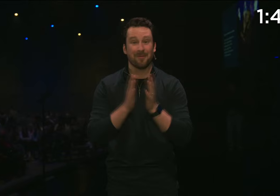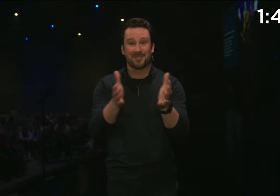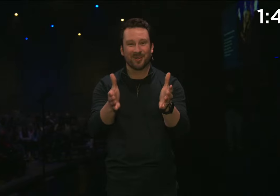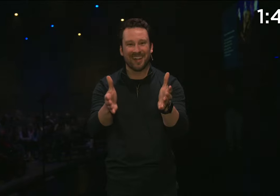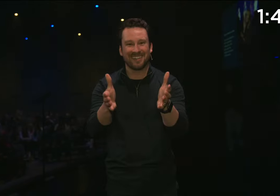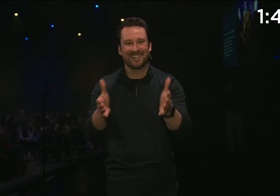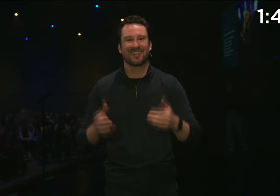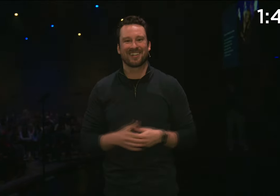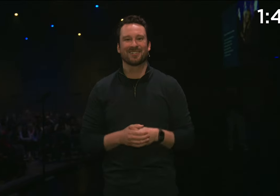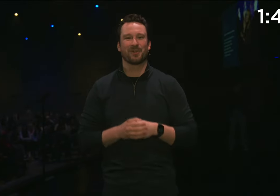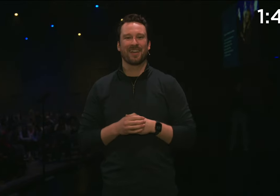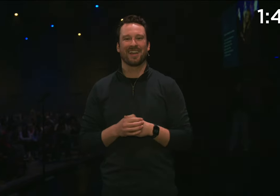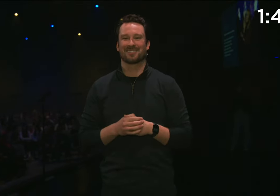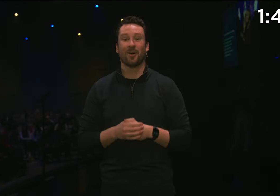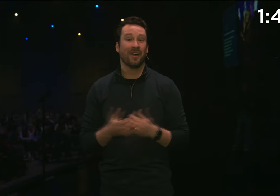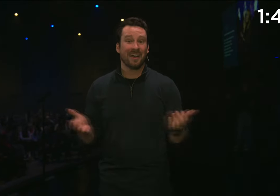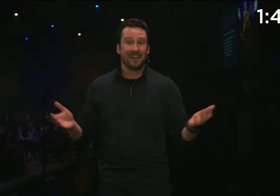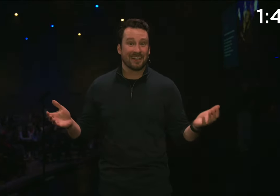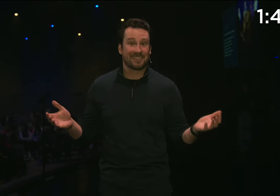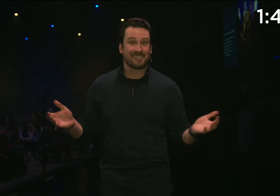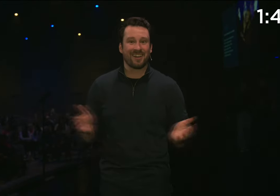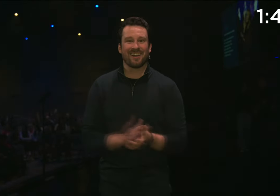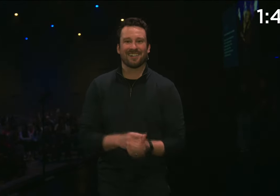I'm so glad that you're joining us. So let's get started. I’ll see you on the other side.